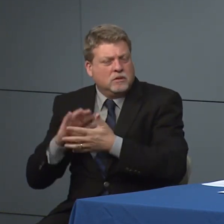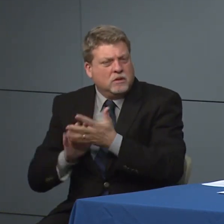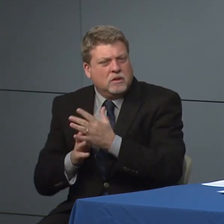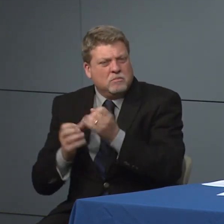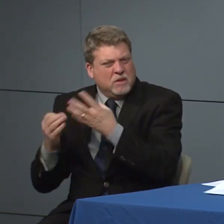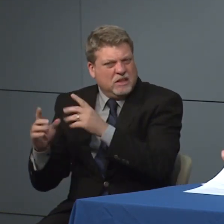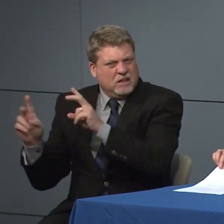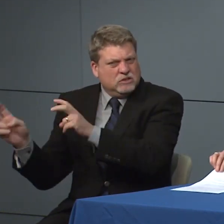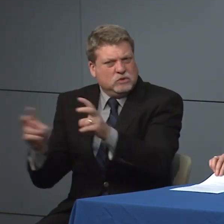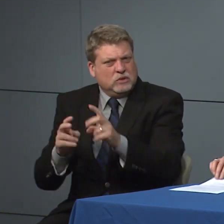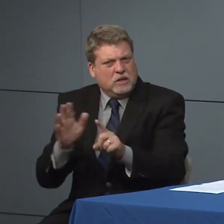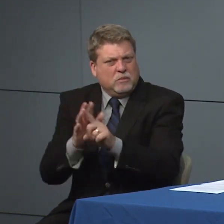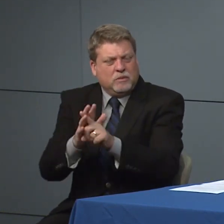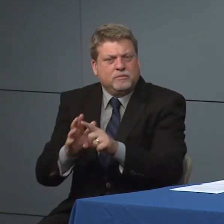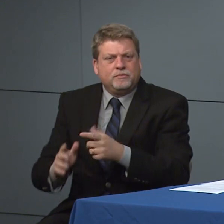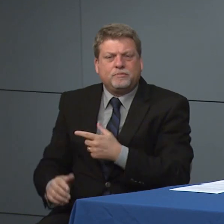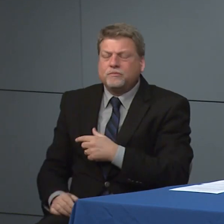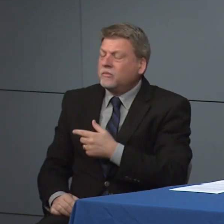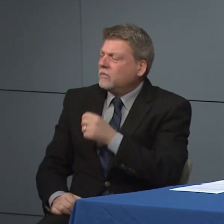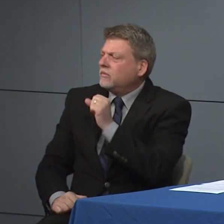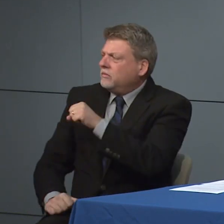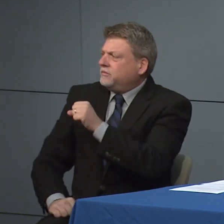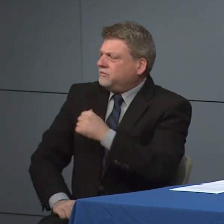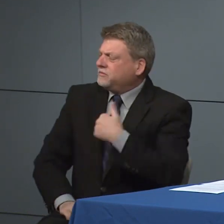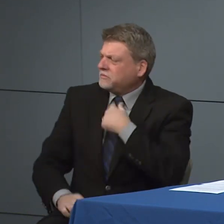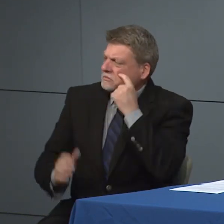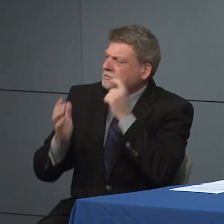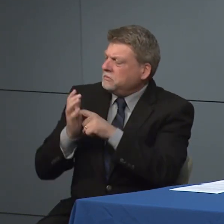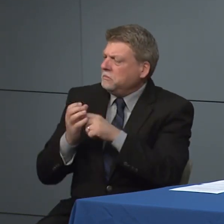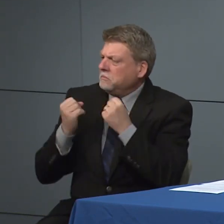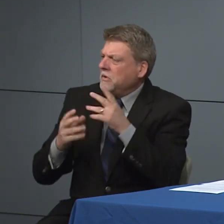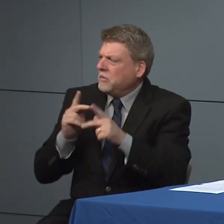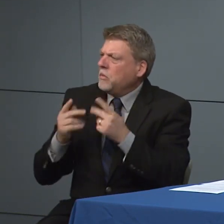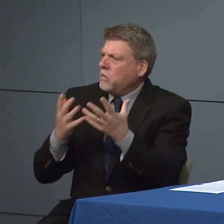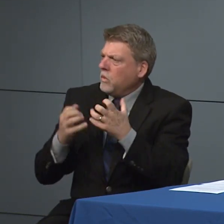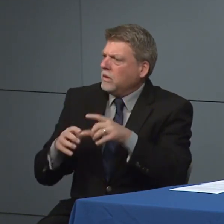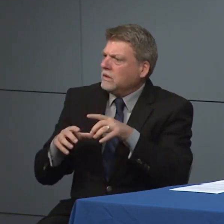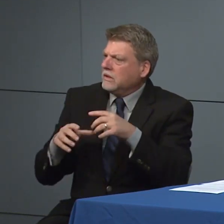Yeah, I mean there I think obviously we know there's been a demand for it for testing and so we're really helping to